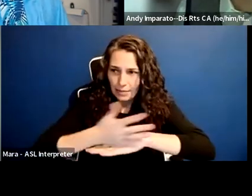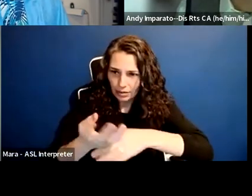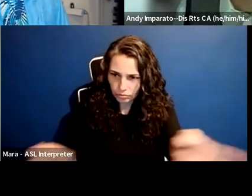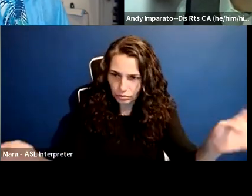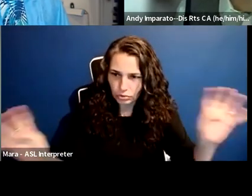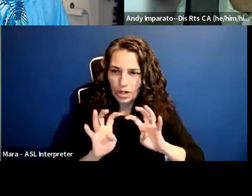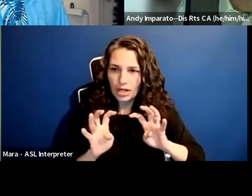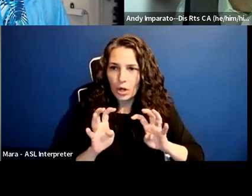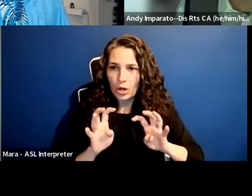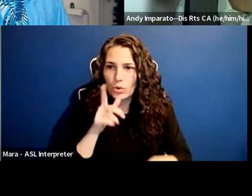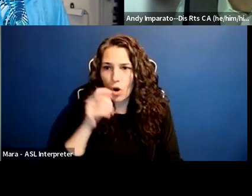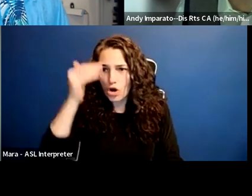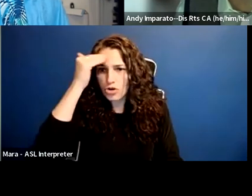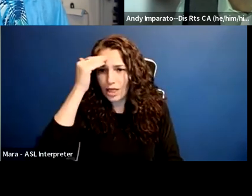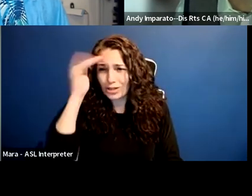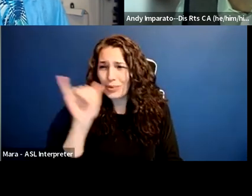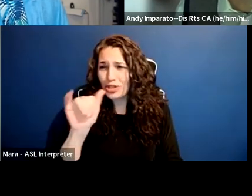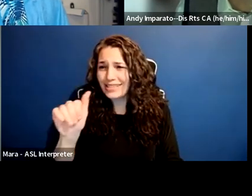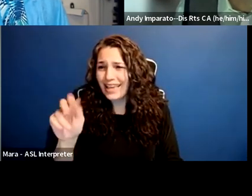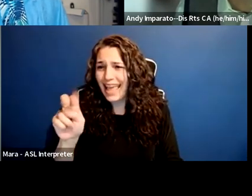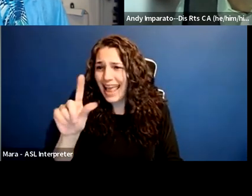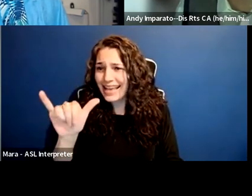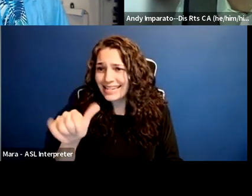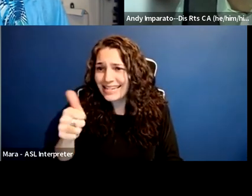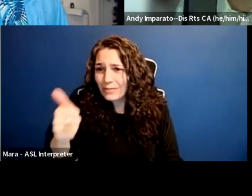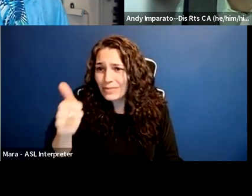You know, who can play at many, many different tables,